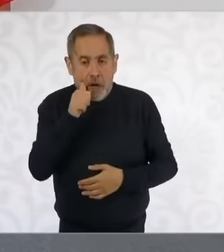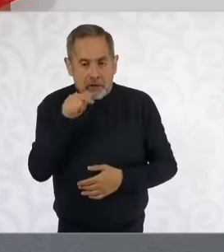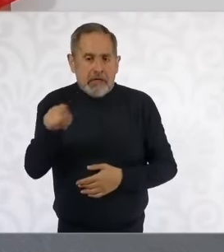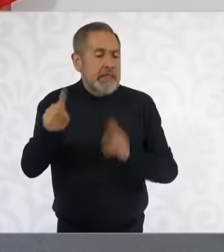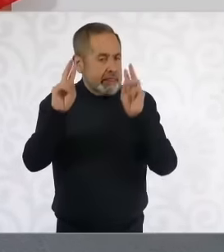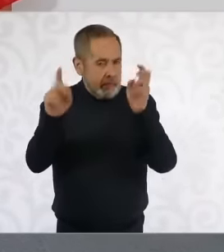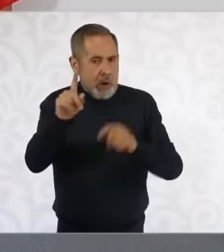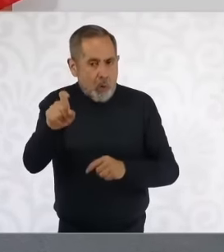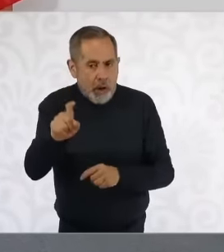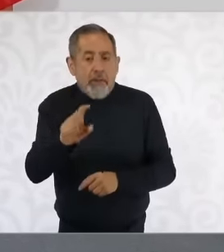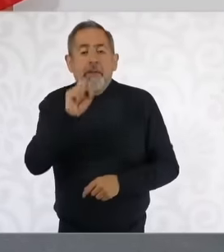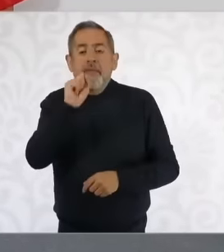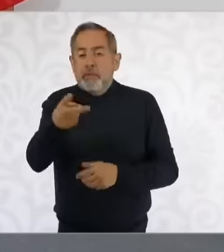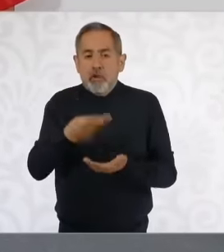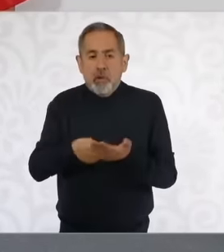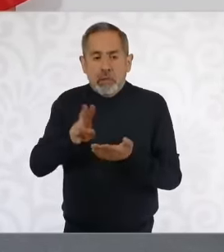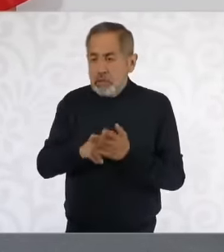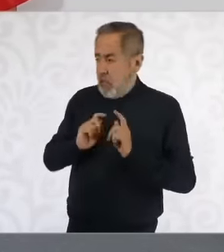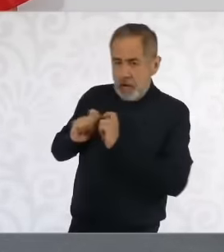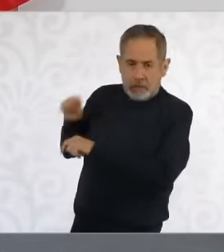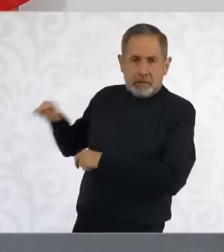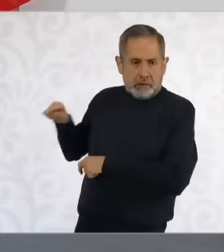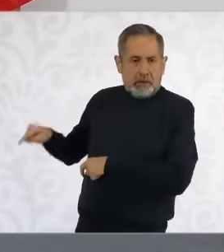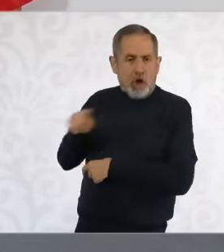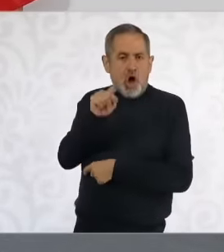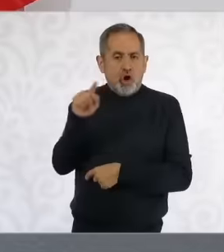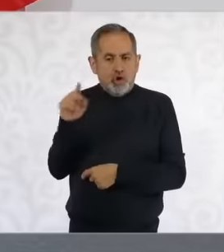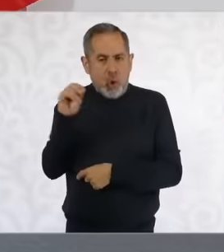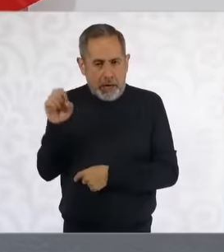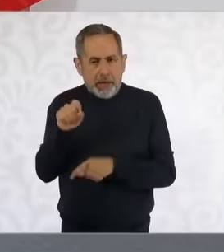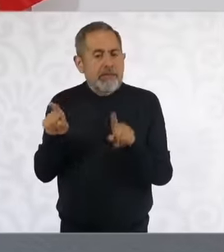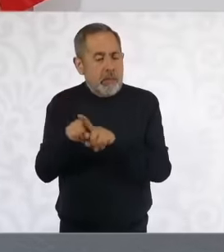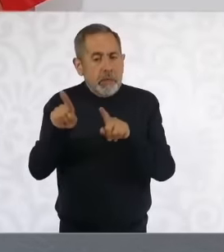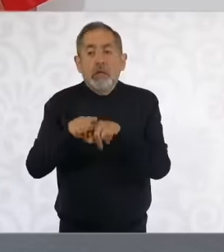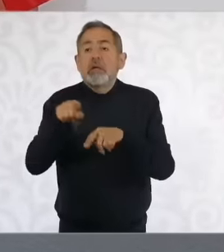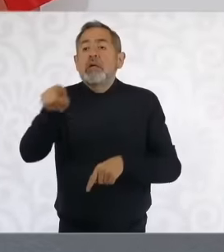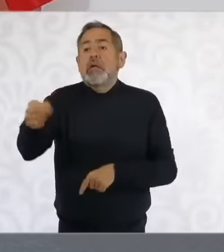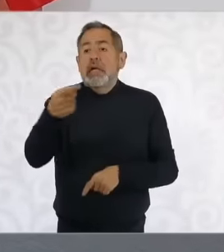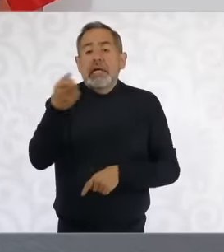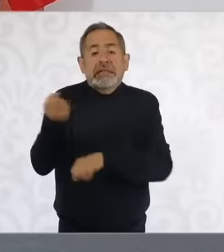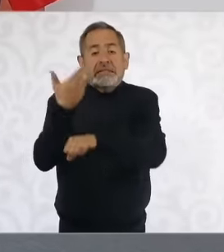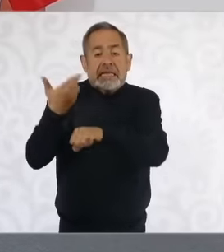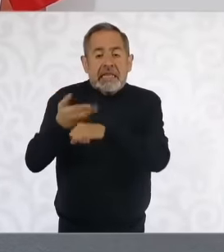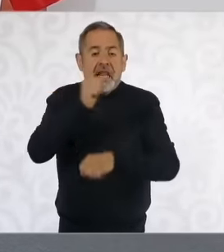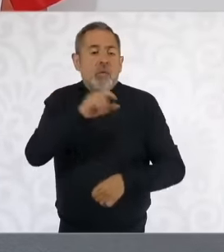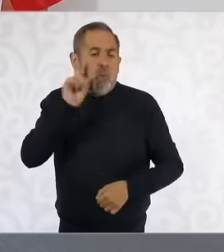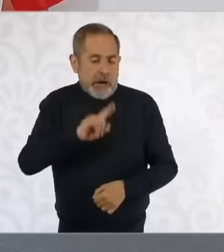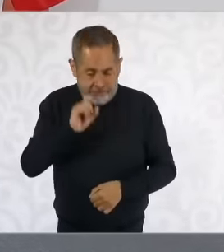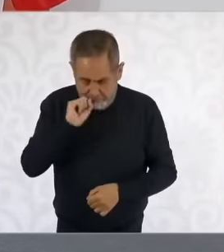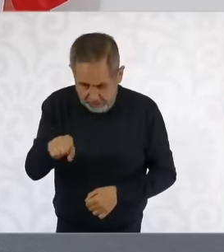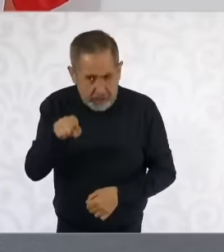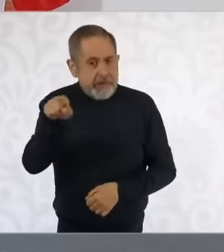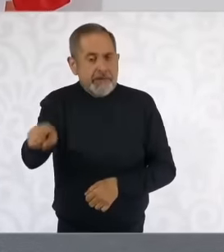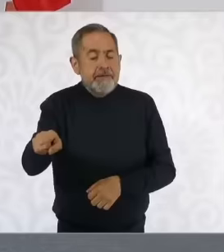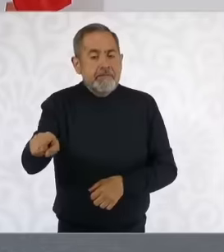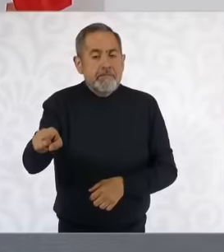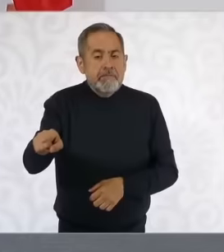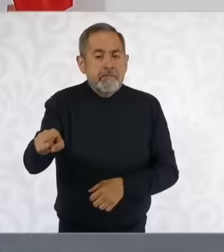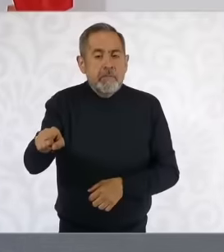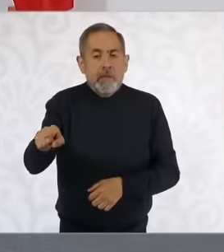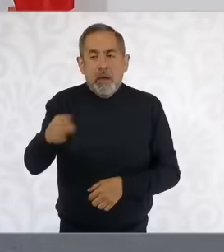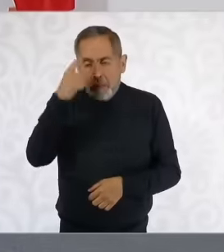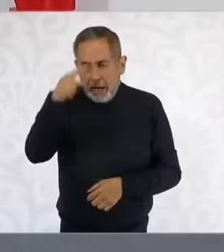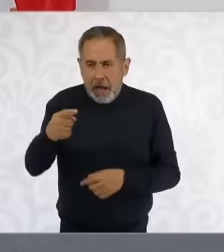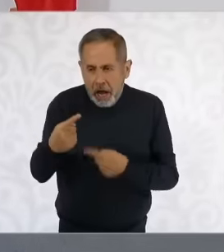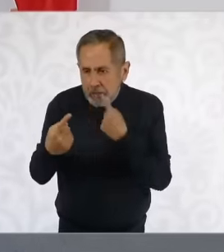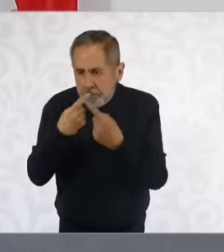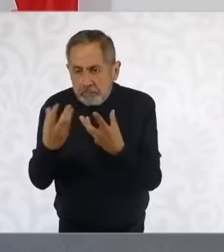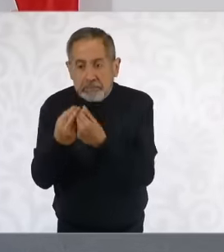I promised that Zoe is working on it with the women's secretary to develop